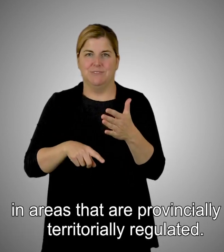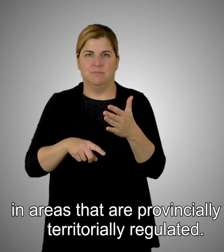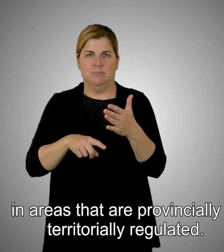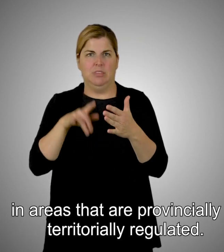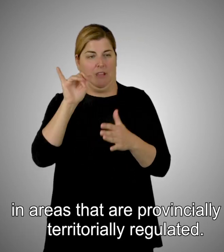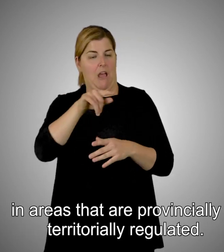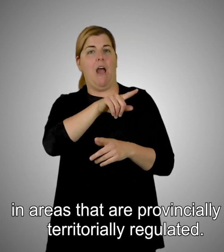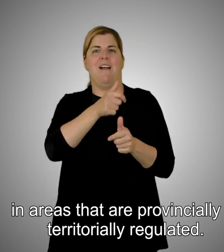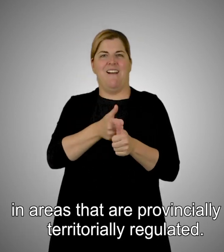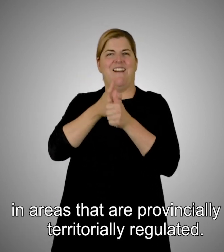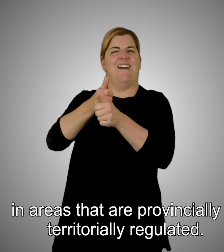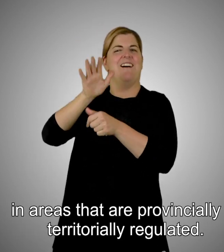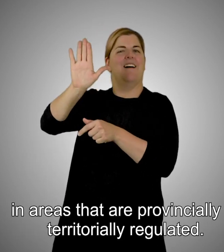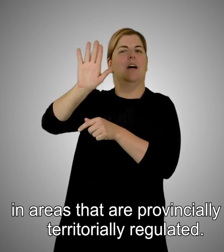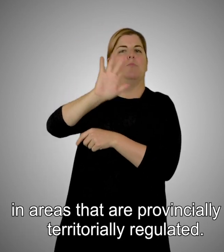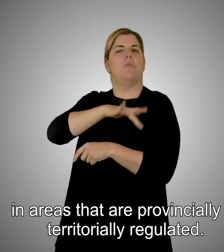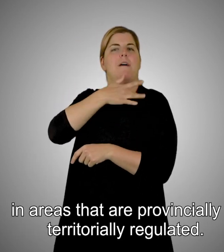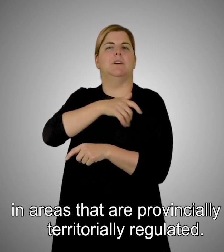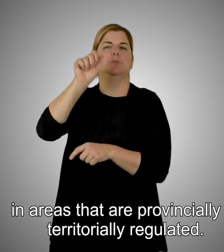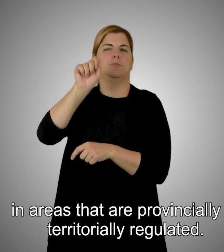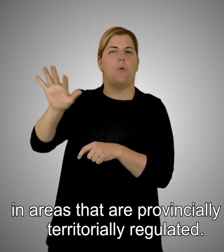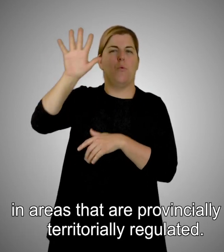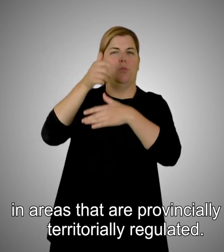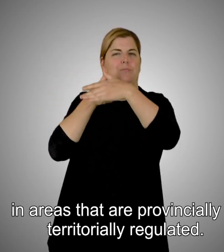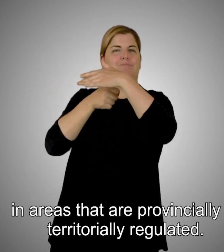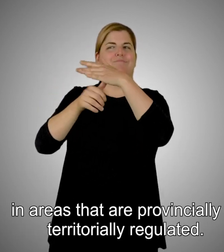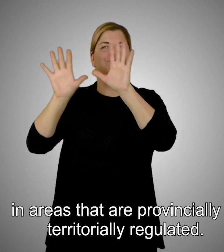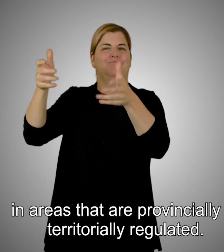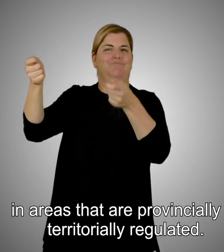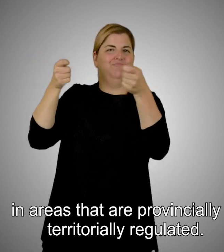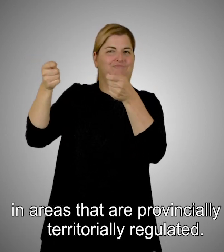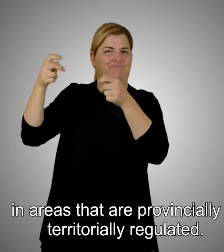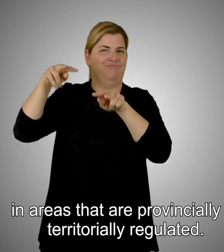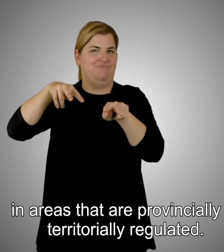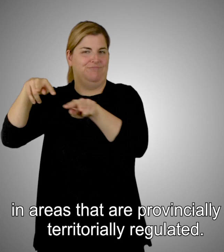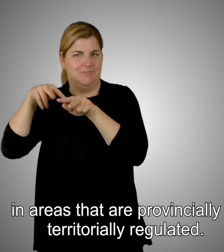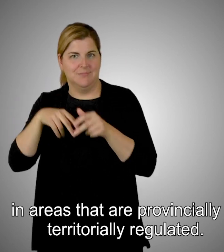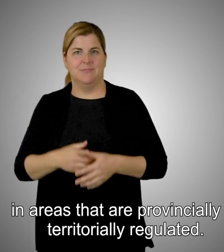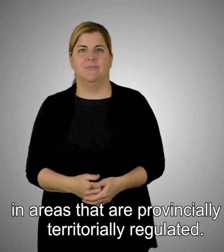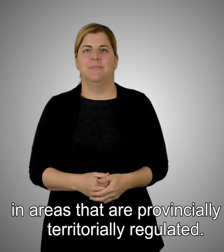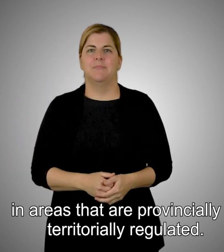in areas that are provincially or territorially regulated.